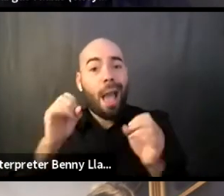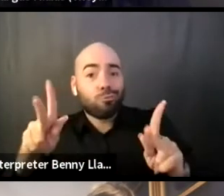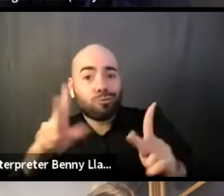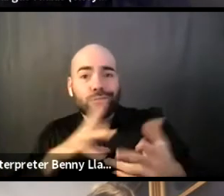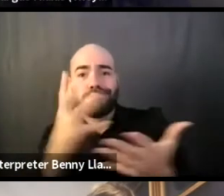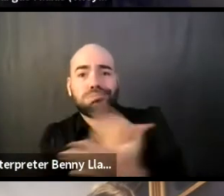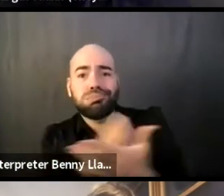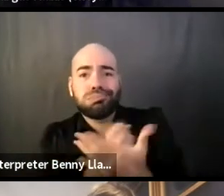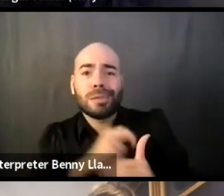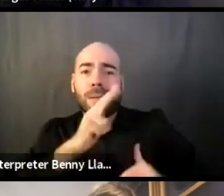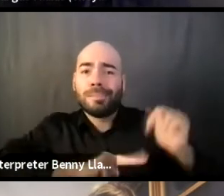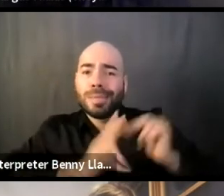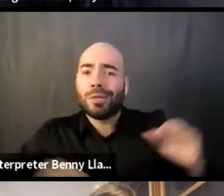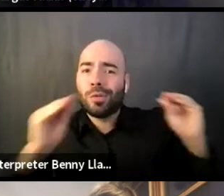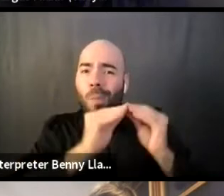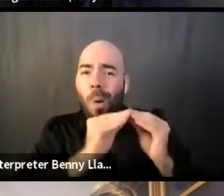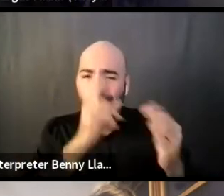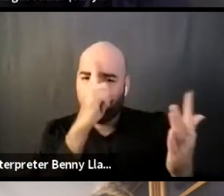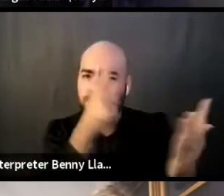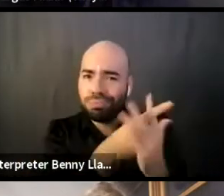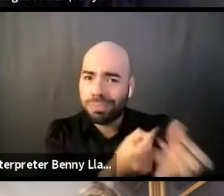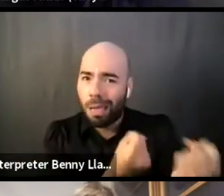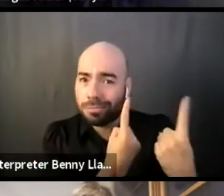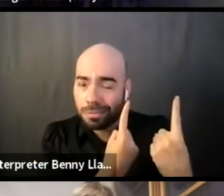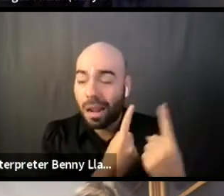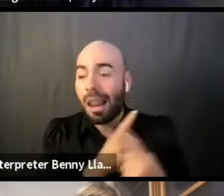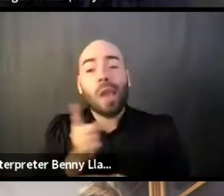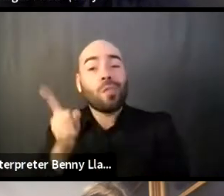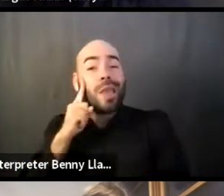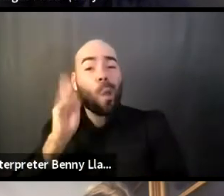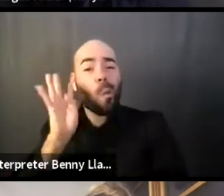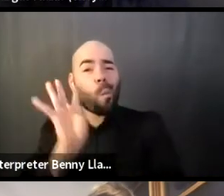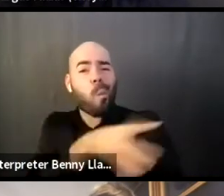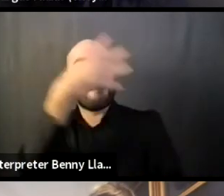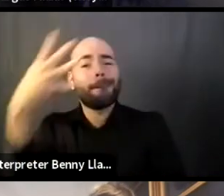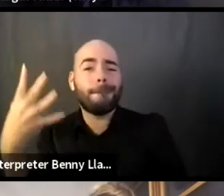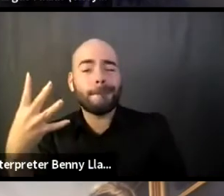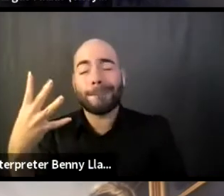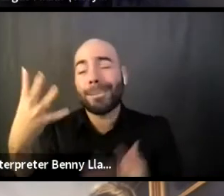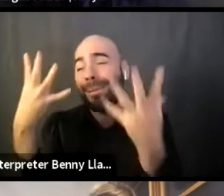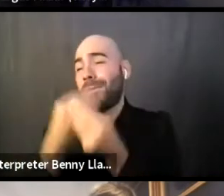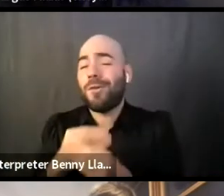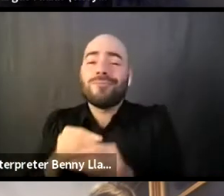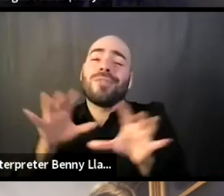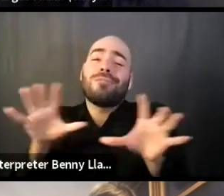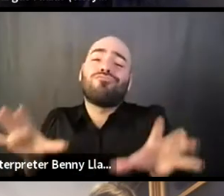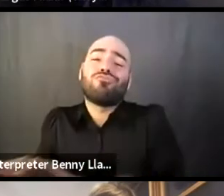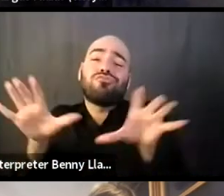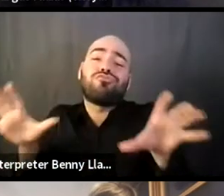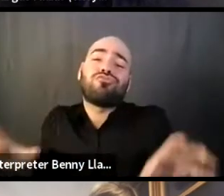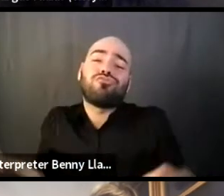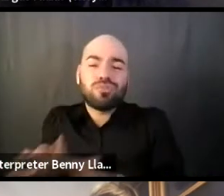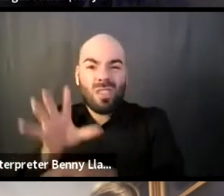in like the rainbow, right, like what do you see in a company or an organization that makes you,